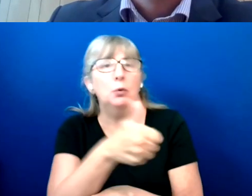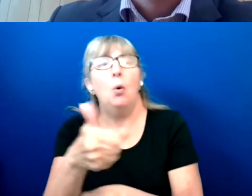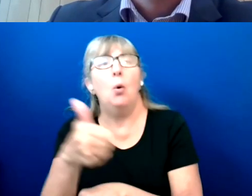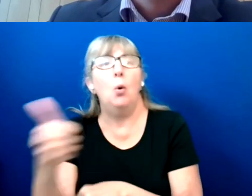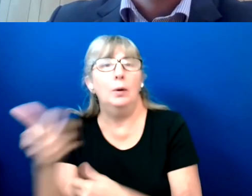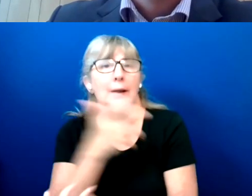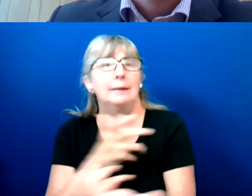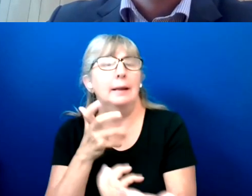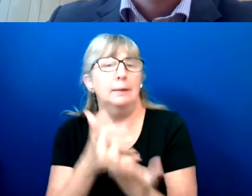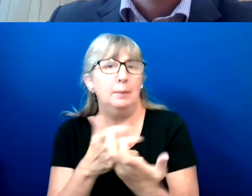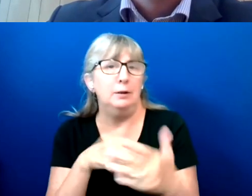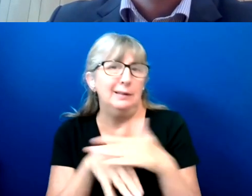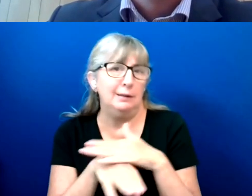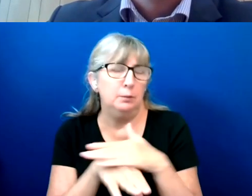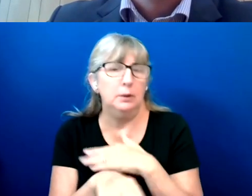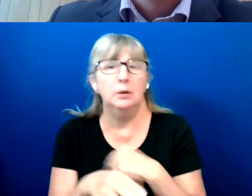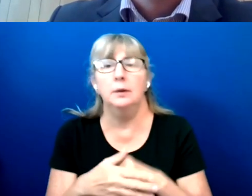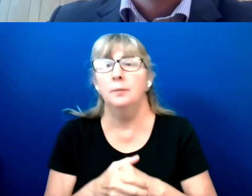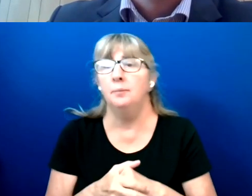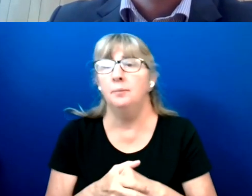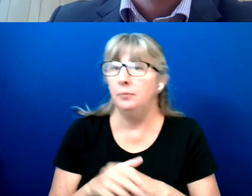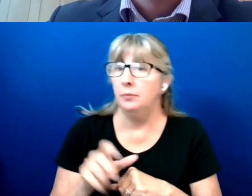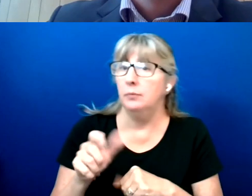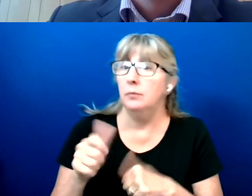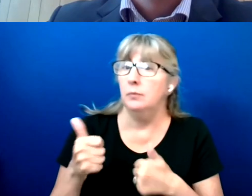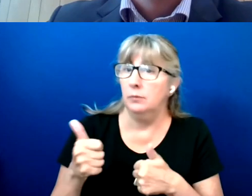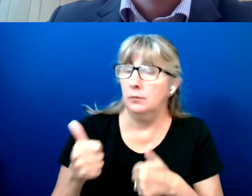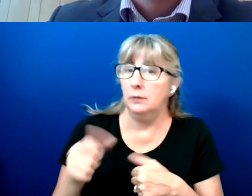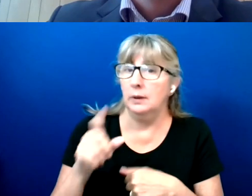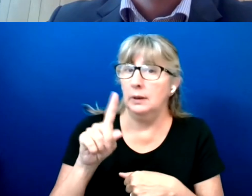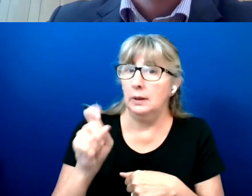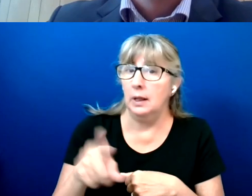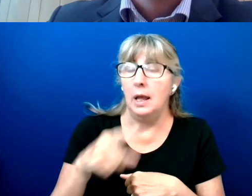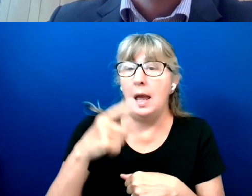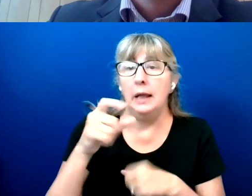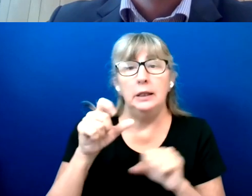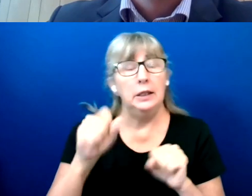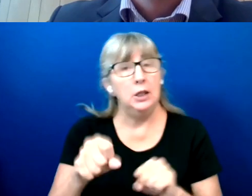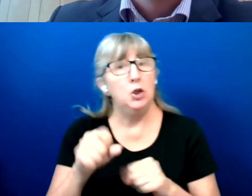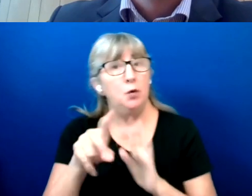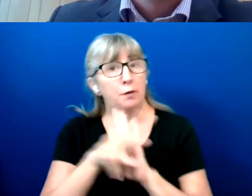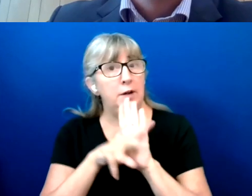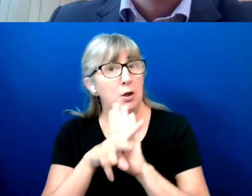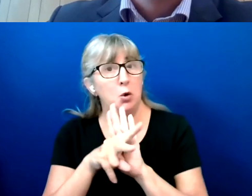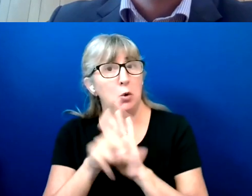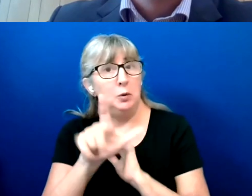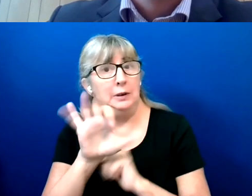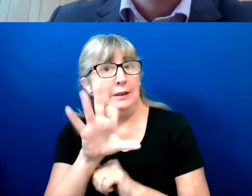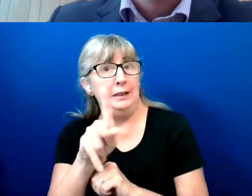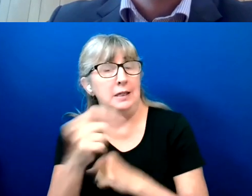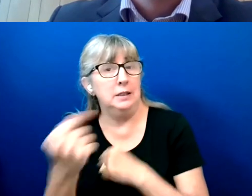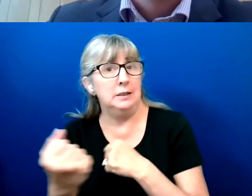And Lou Ann, will you be able to share those videos or links with us so we can send it out to everyone?